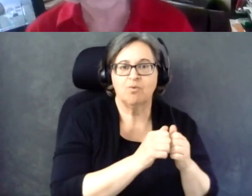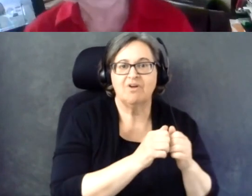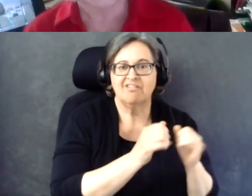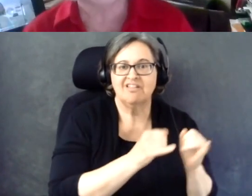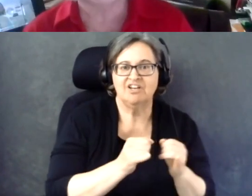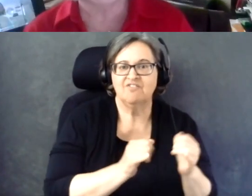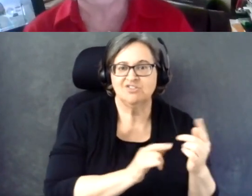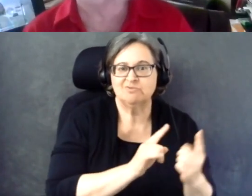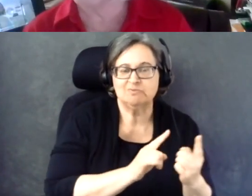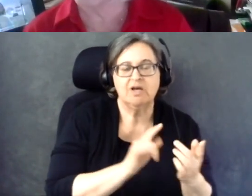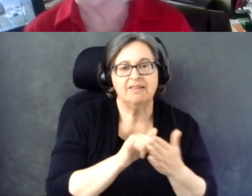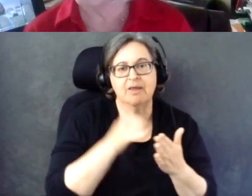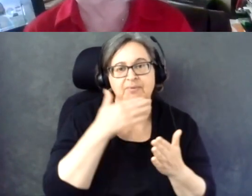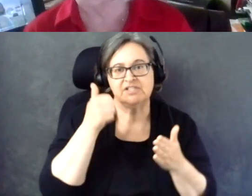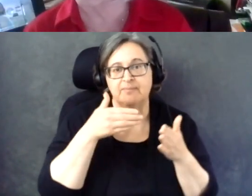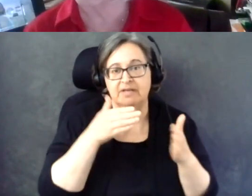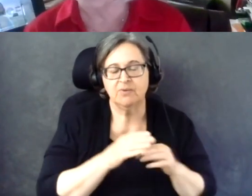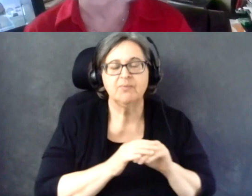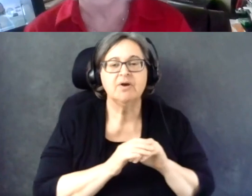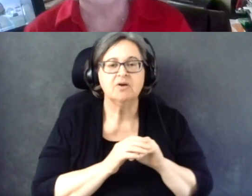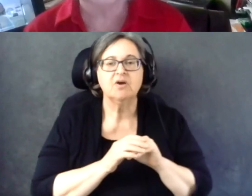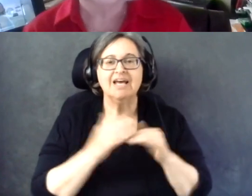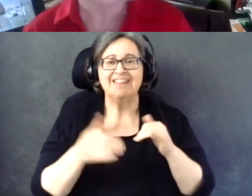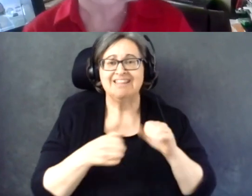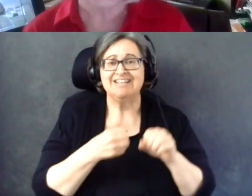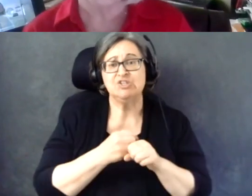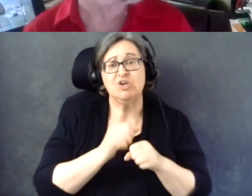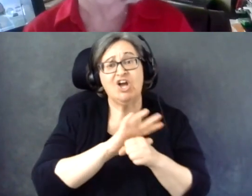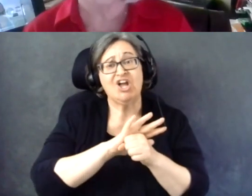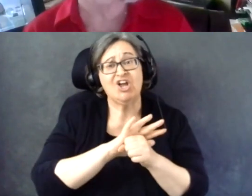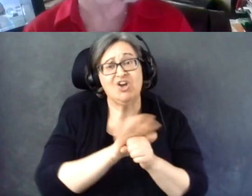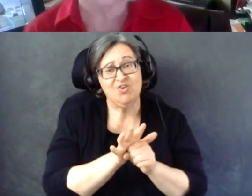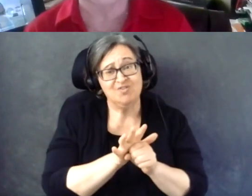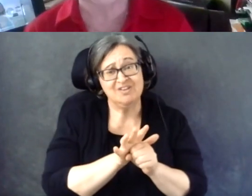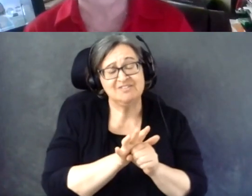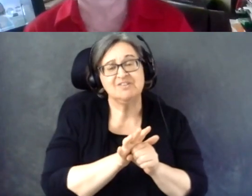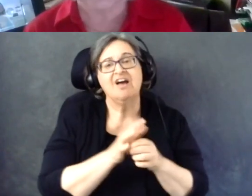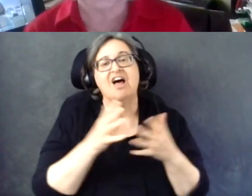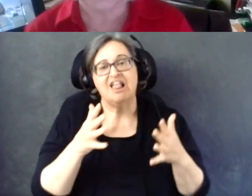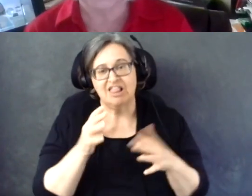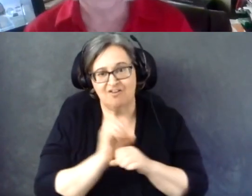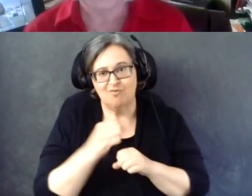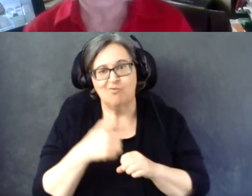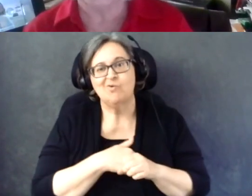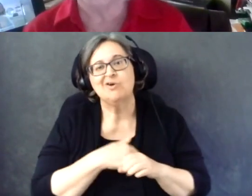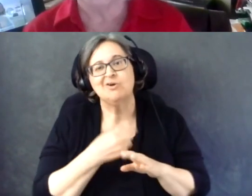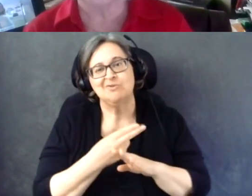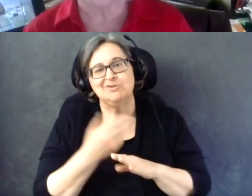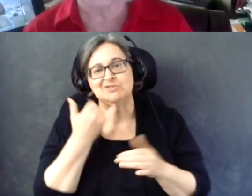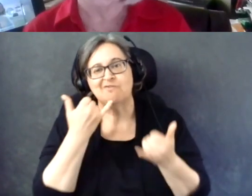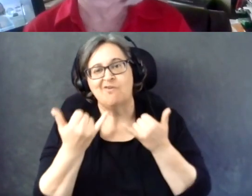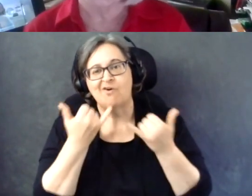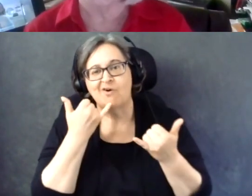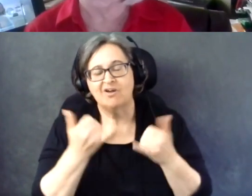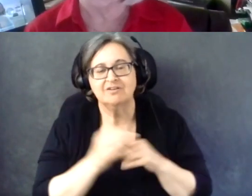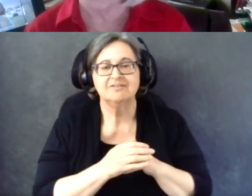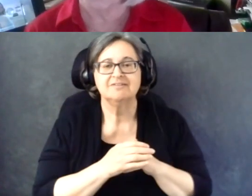And this year, because of COVID, a lot of the work was done on the telephone. Individuals were contacted by phone.